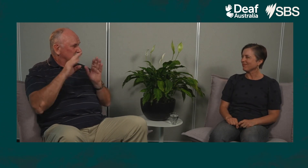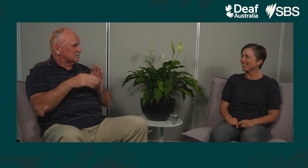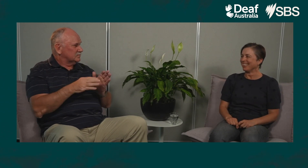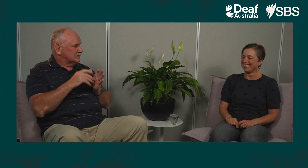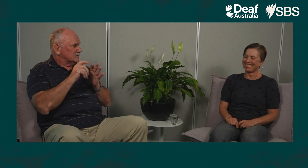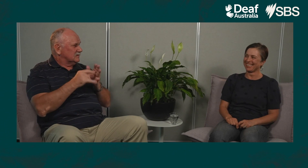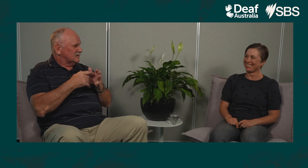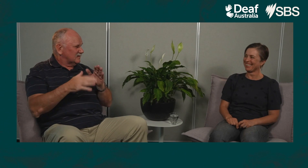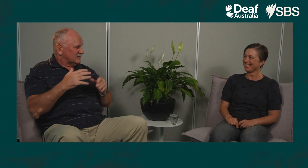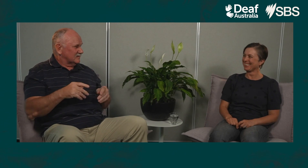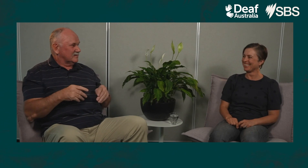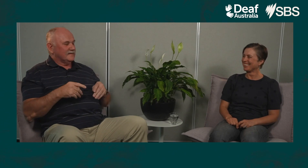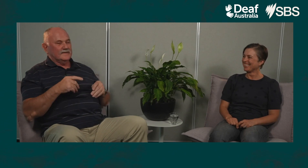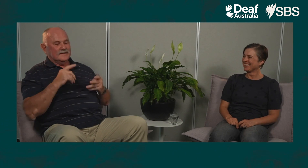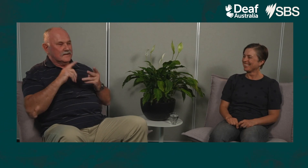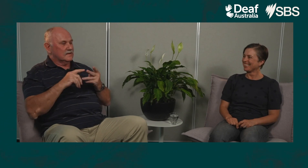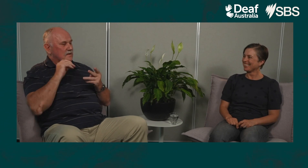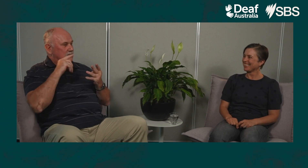you're bashing everything in the sink because you can't hear it”.